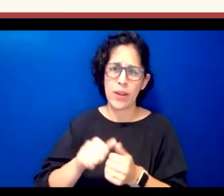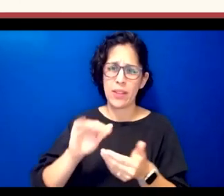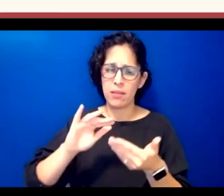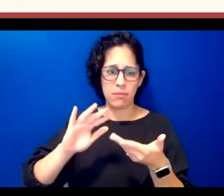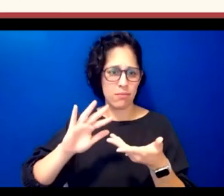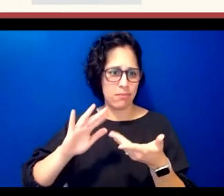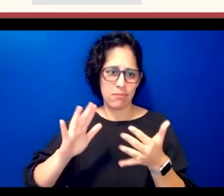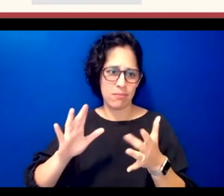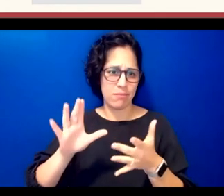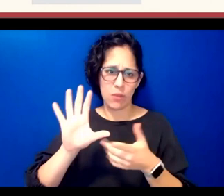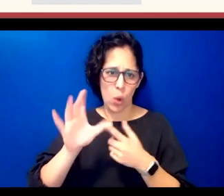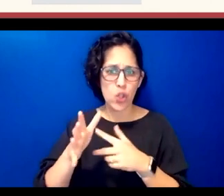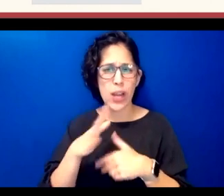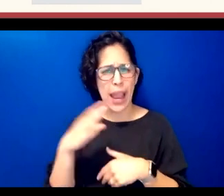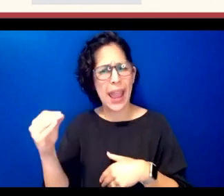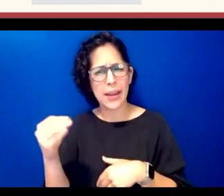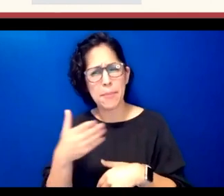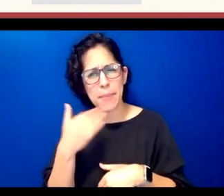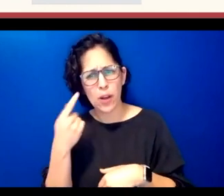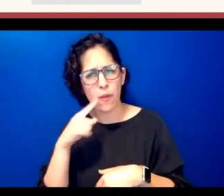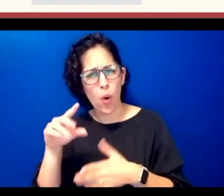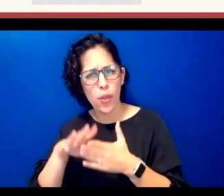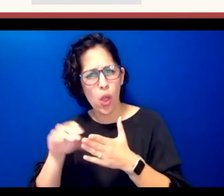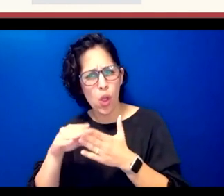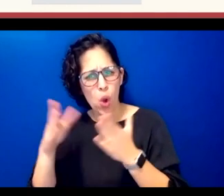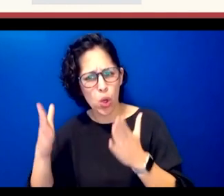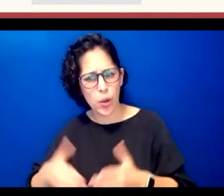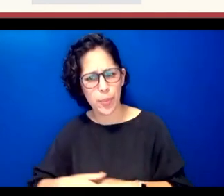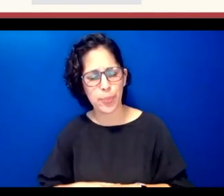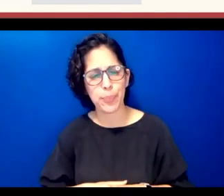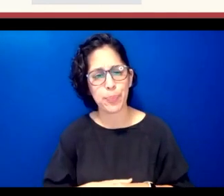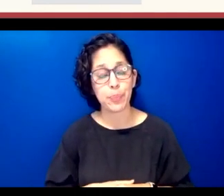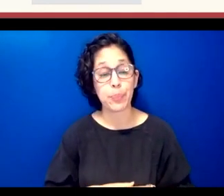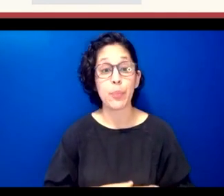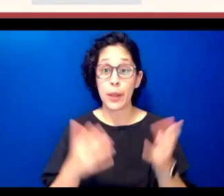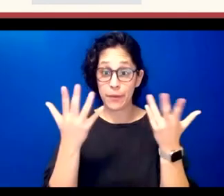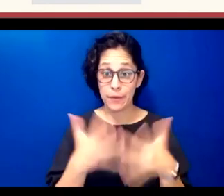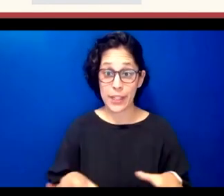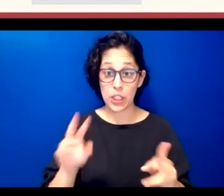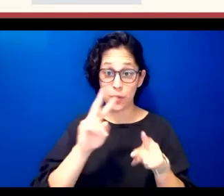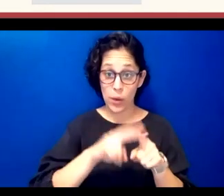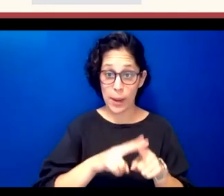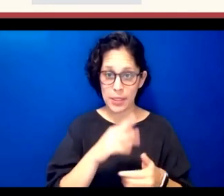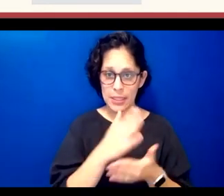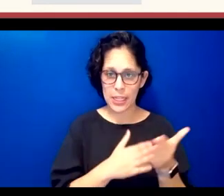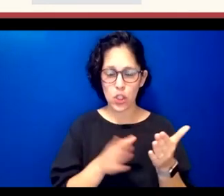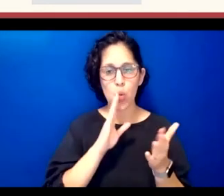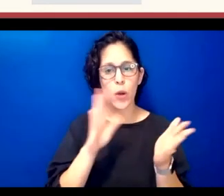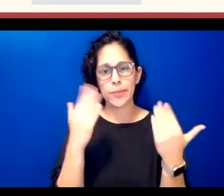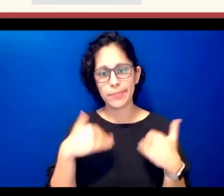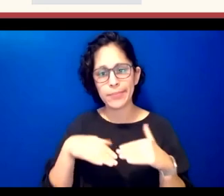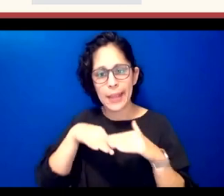learner once you finish the vocabulary section then move into this usage section um this